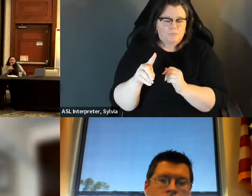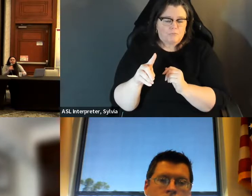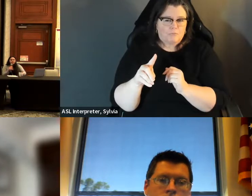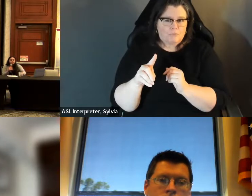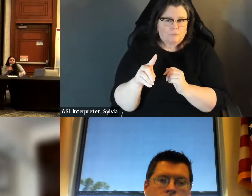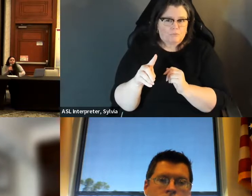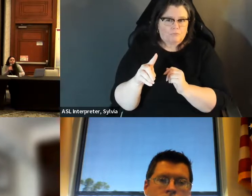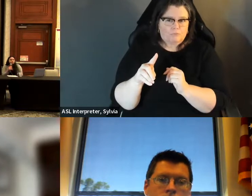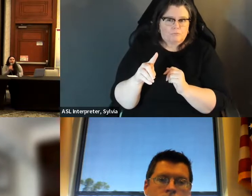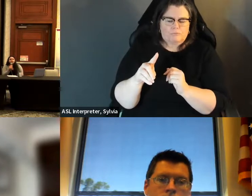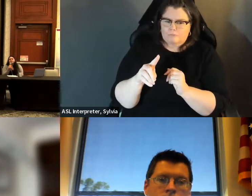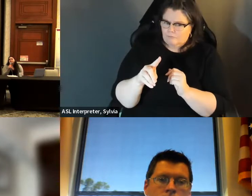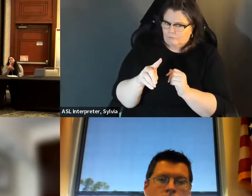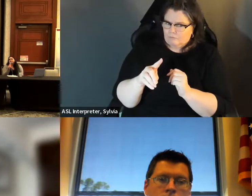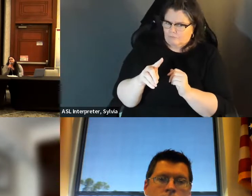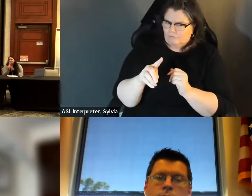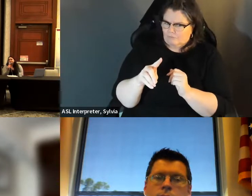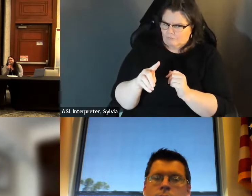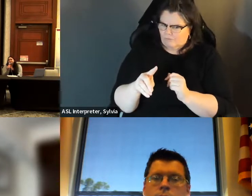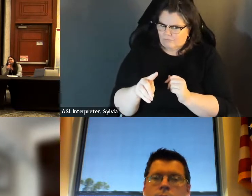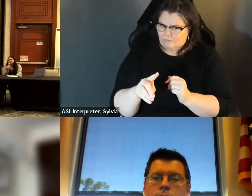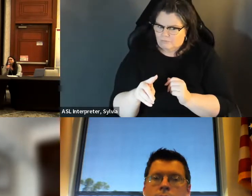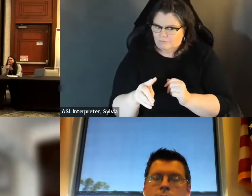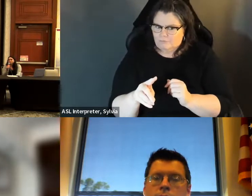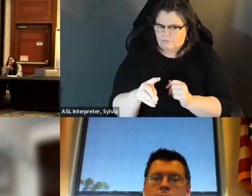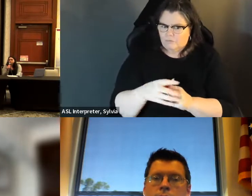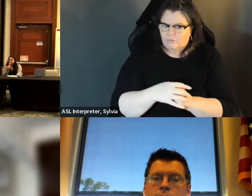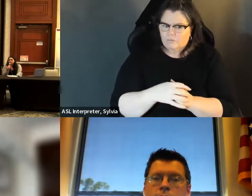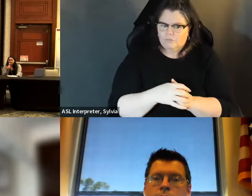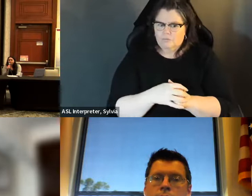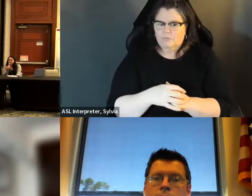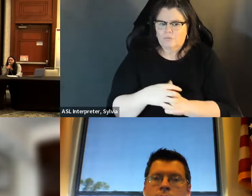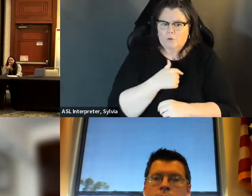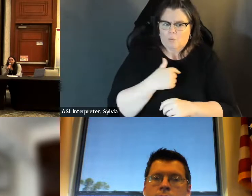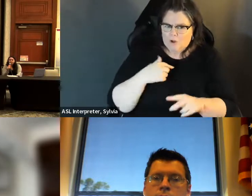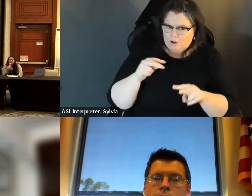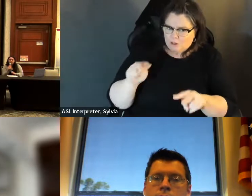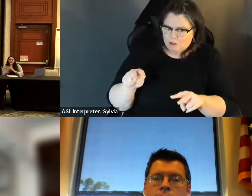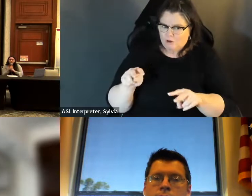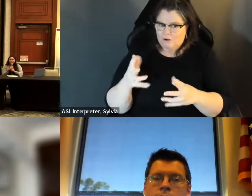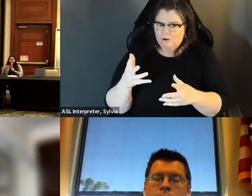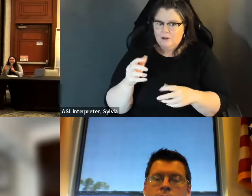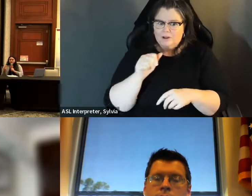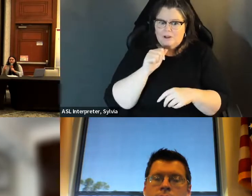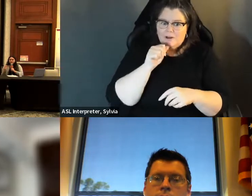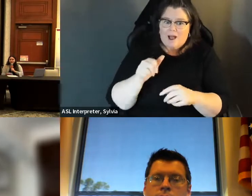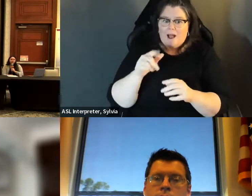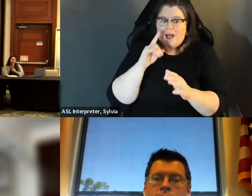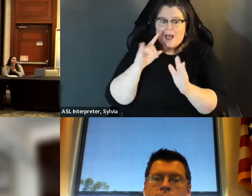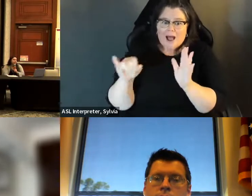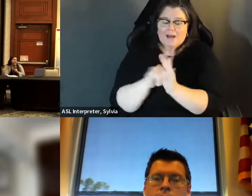Id is really intensive with information at times, and so it's very natural for us to not driver's license or state, id and kind of be like hesitant. not have a driver's licence or state ID and kind of be like, hesitant, unfortunately, to. That so this year I Unfortunately, to that So this year I intentionally voted with my college Id.